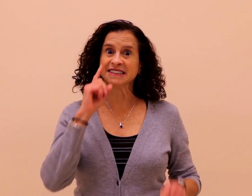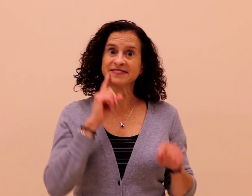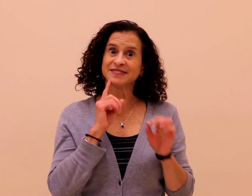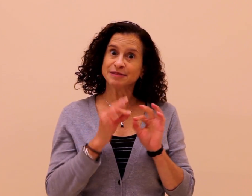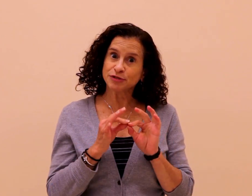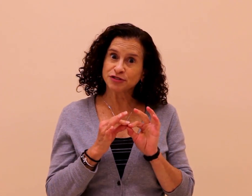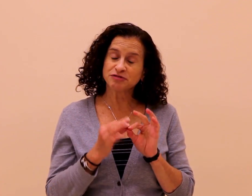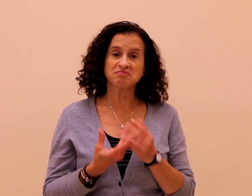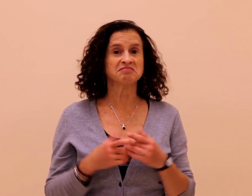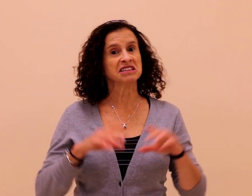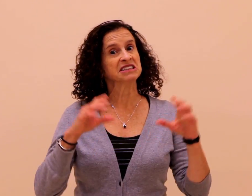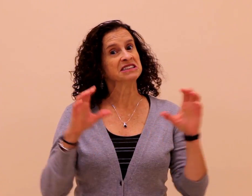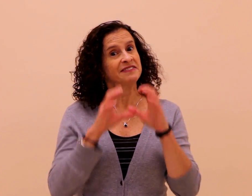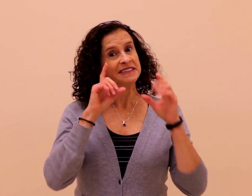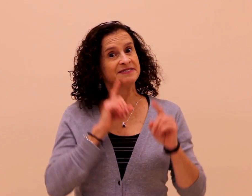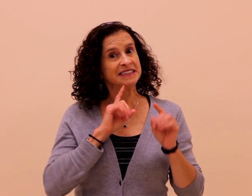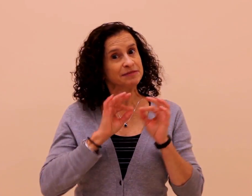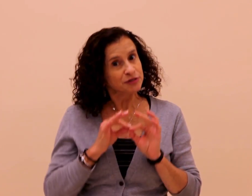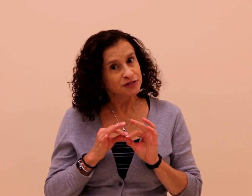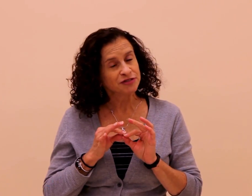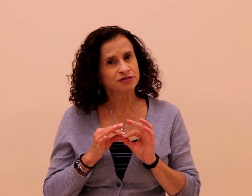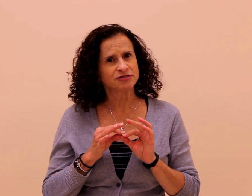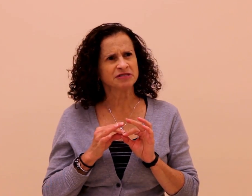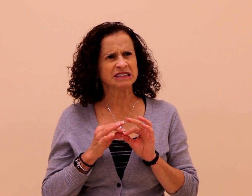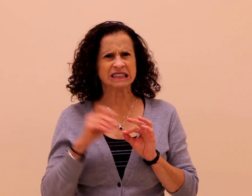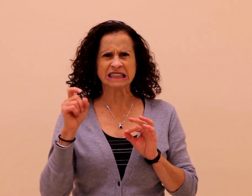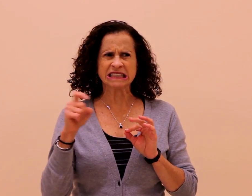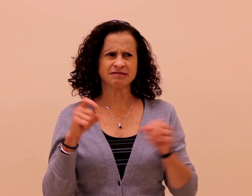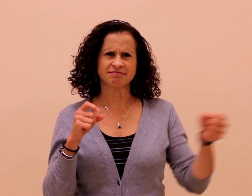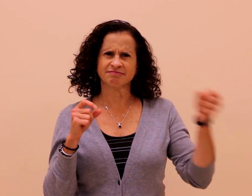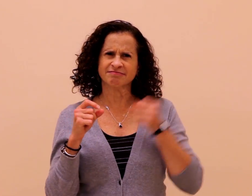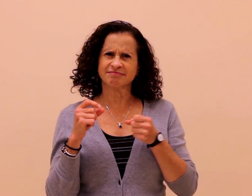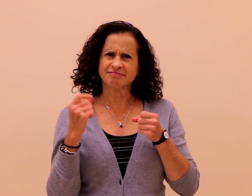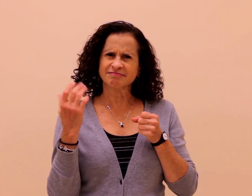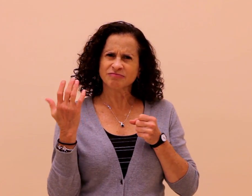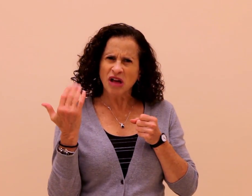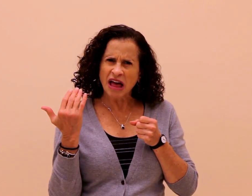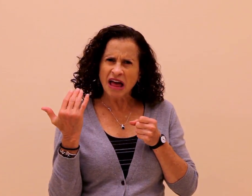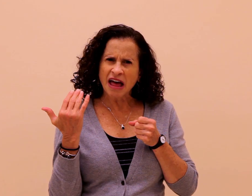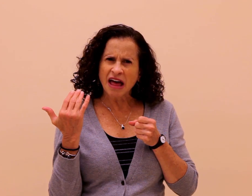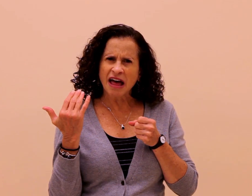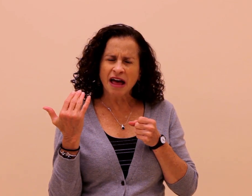Deaf Interpreters and Certified Deaf Interpreters exist. Often we question their existence. The most common